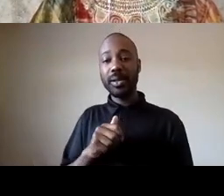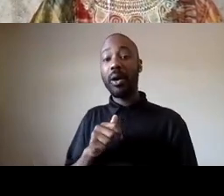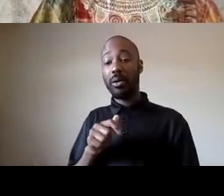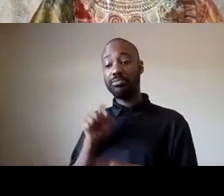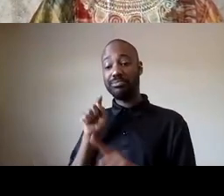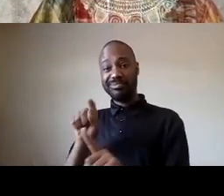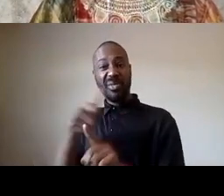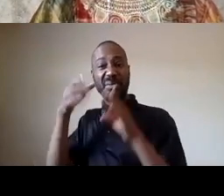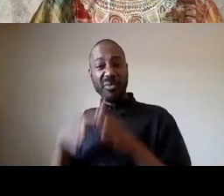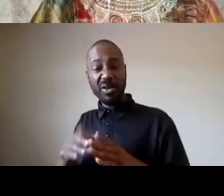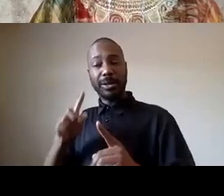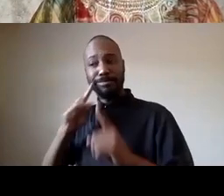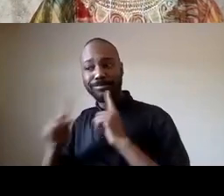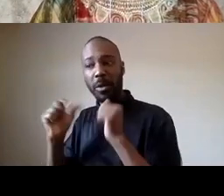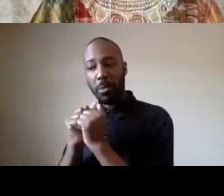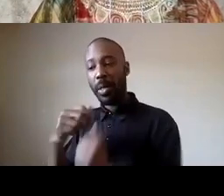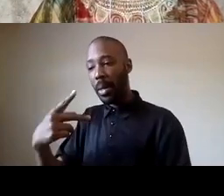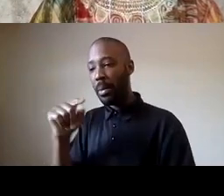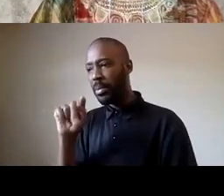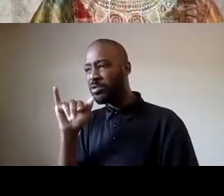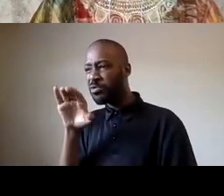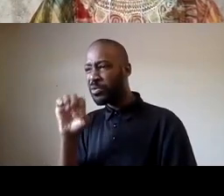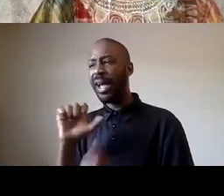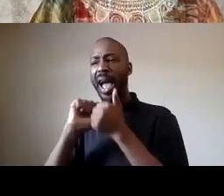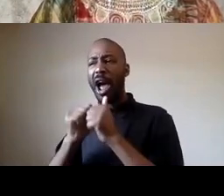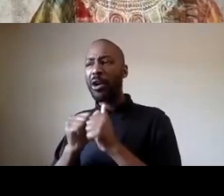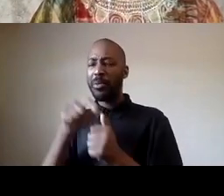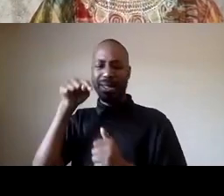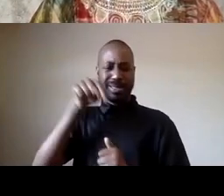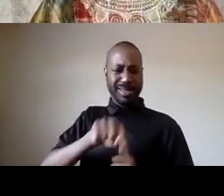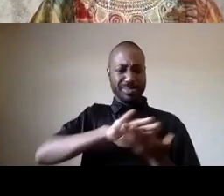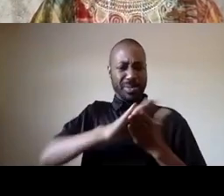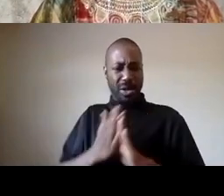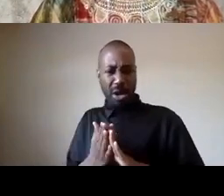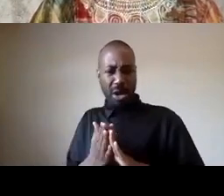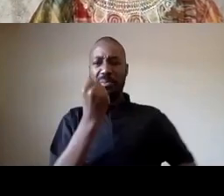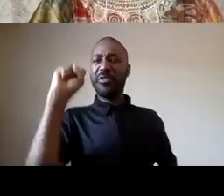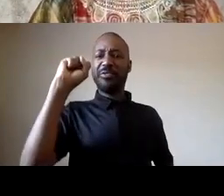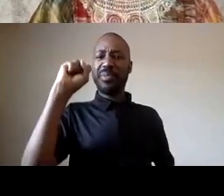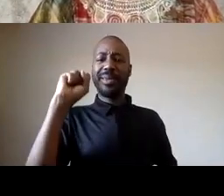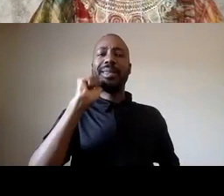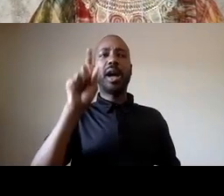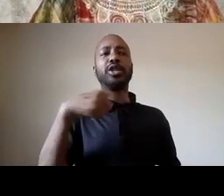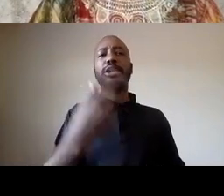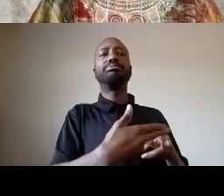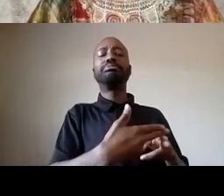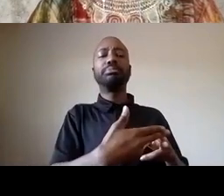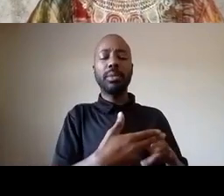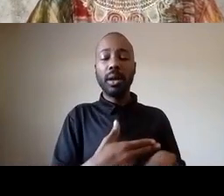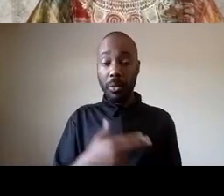how we can make this a movement not a moment what they meant by that is we had been parts of struggles for justice